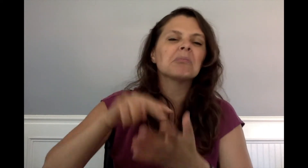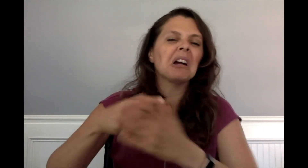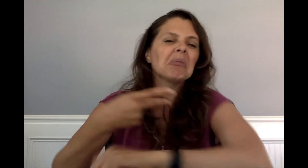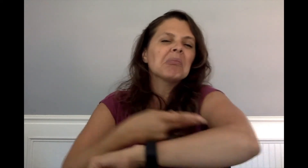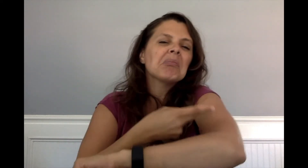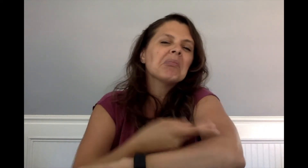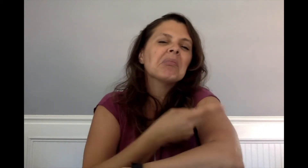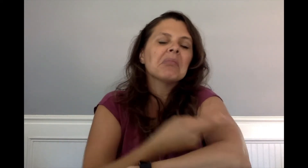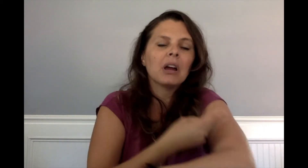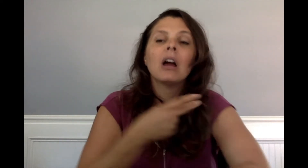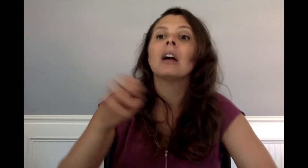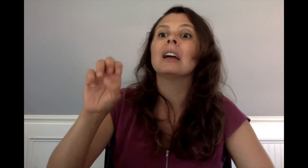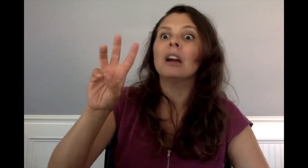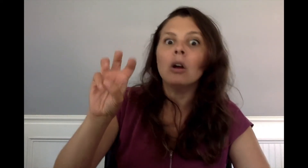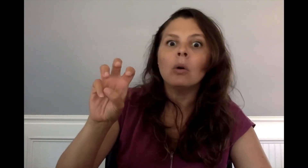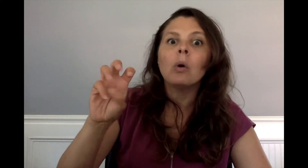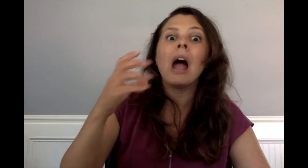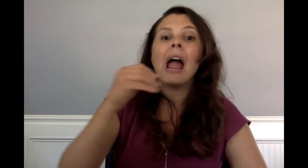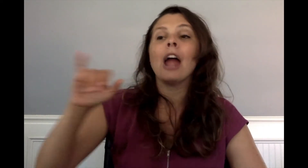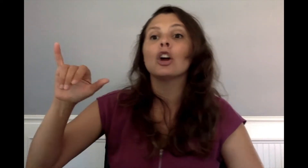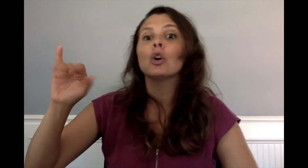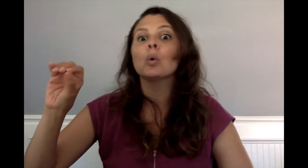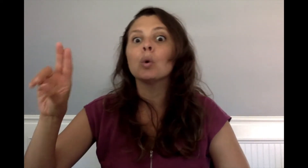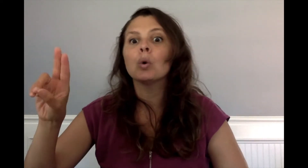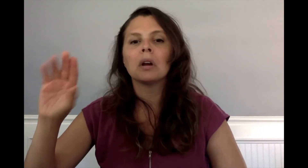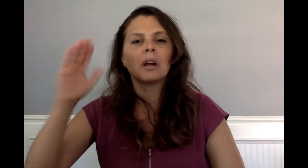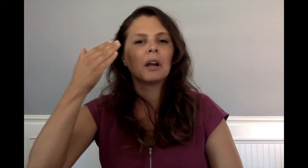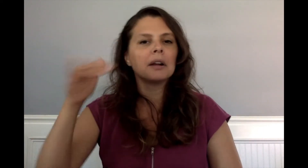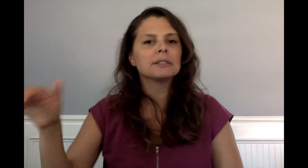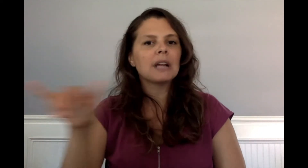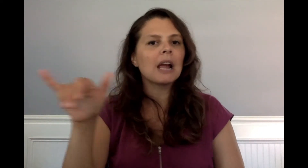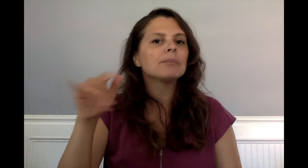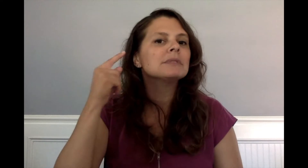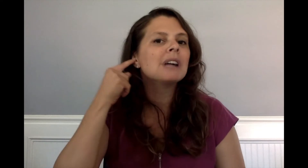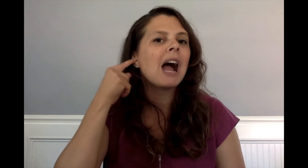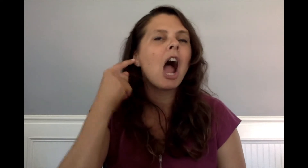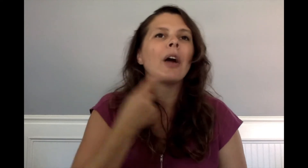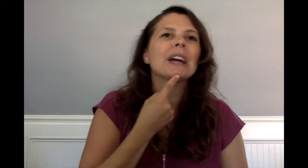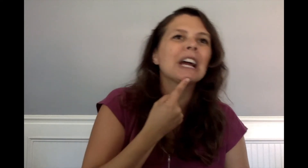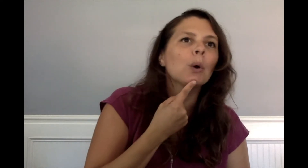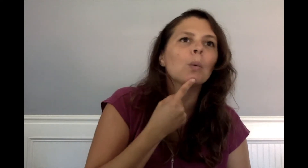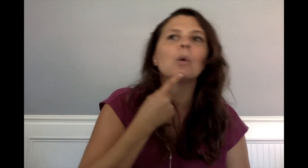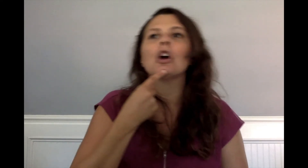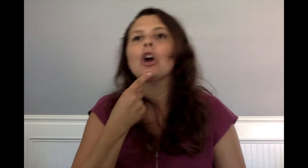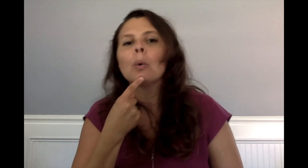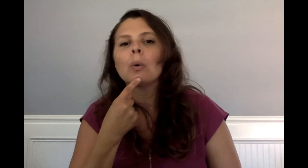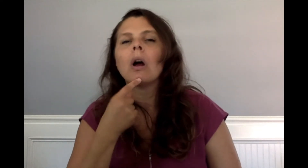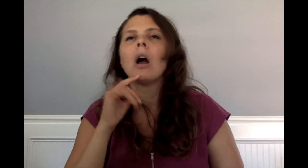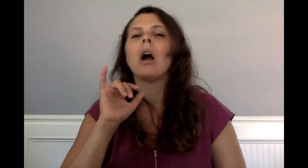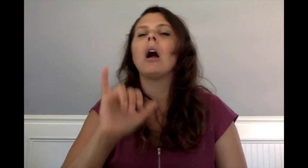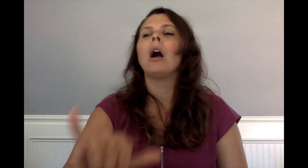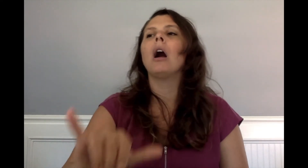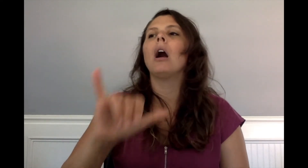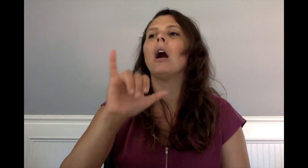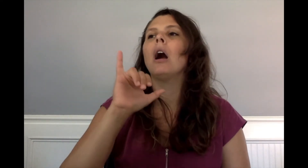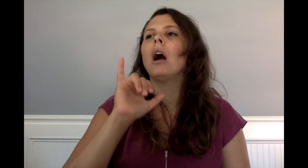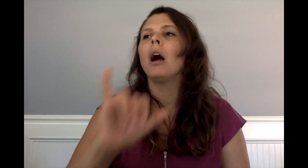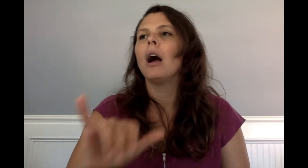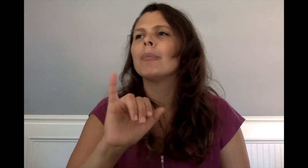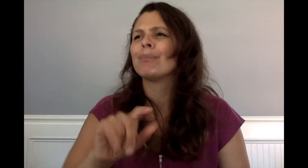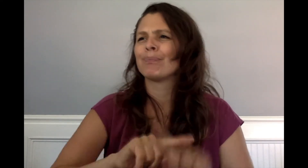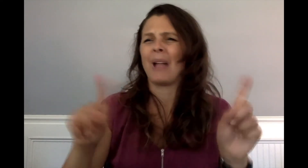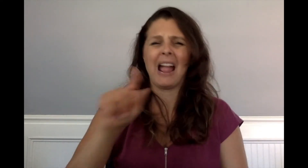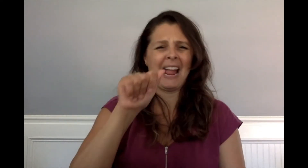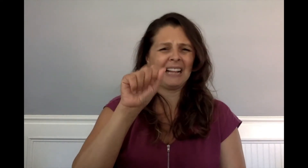'Ewe' and 'you' sounded the same in English,